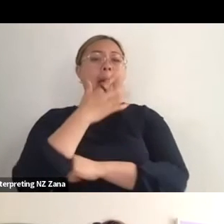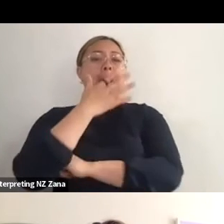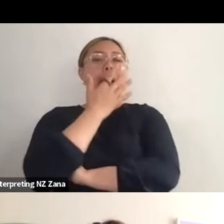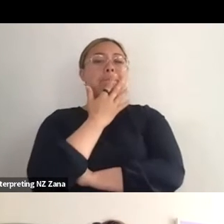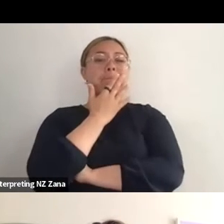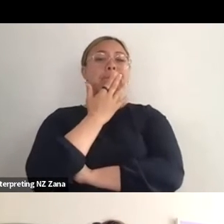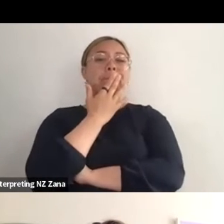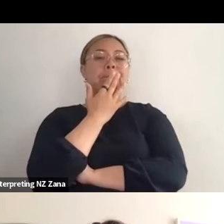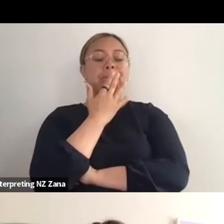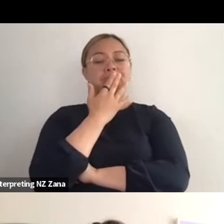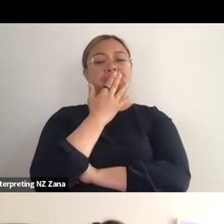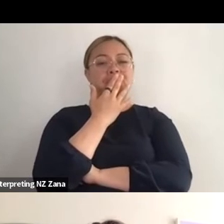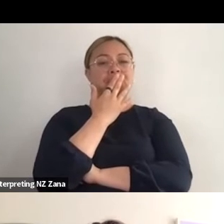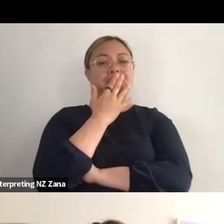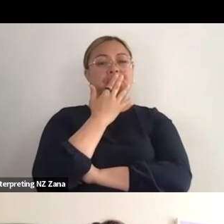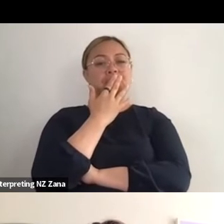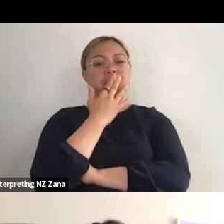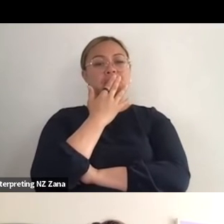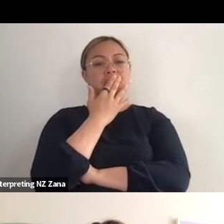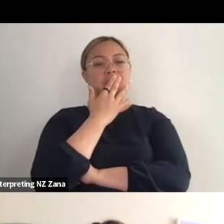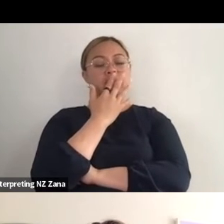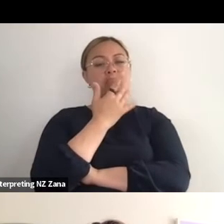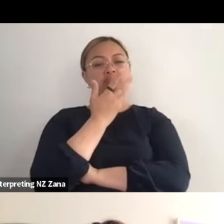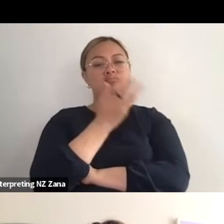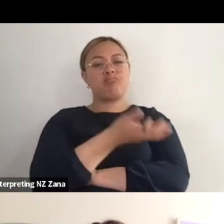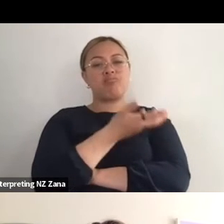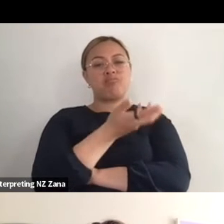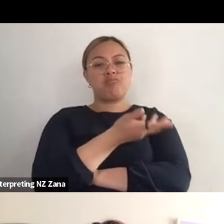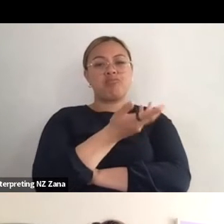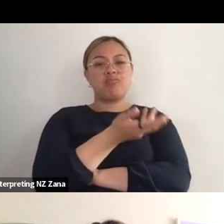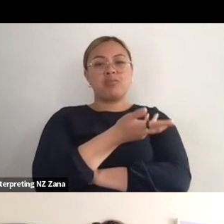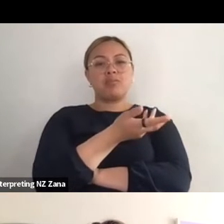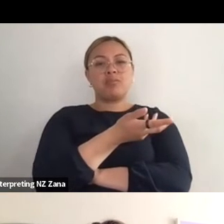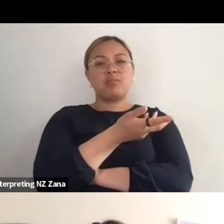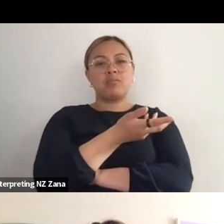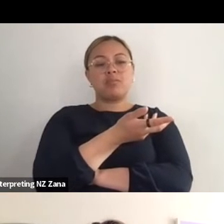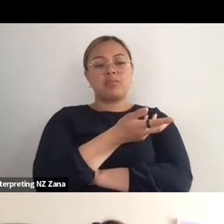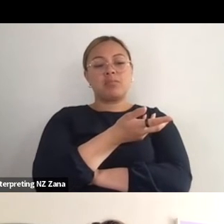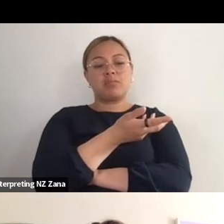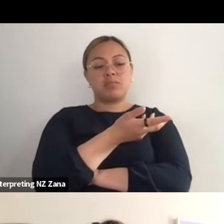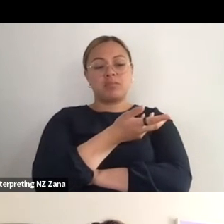I think the thing that I'm understanding more like, because this question of like-